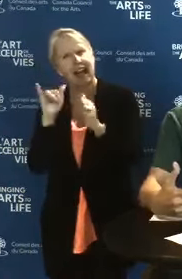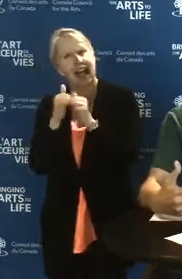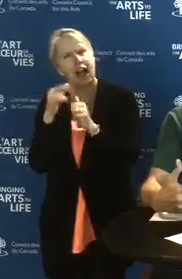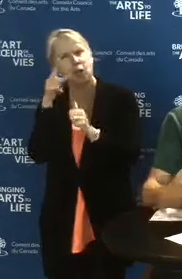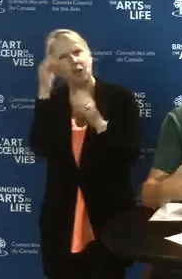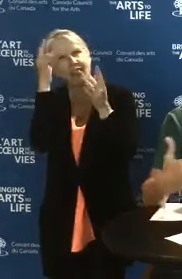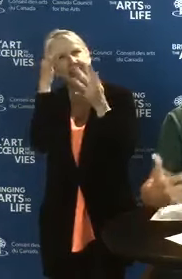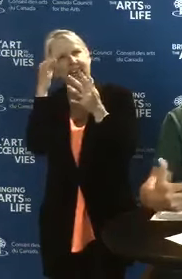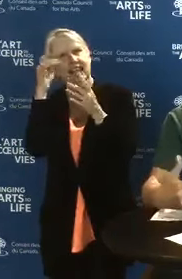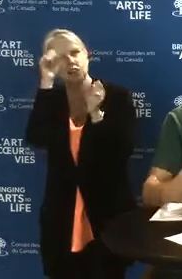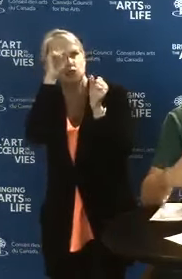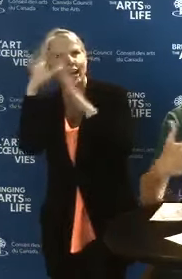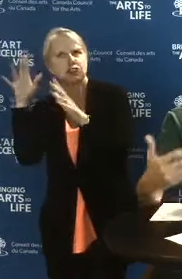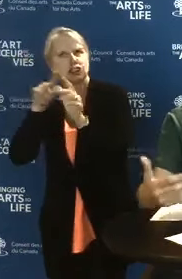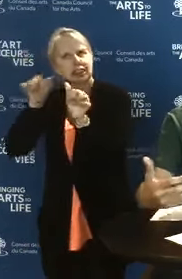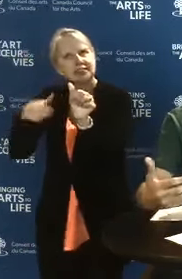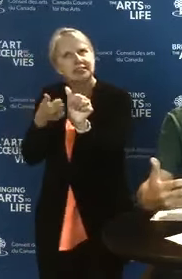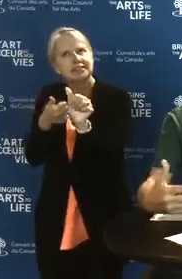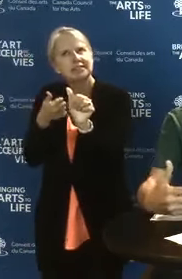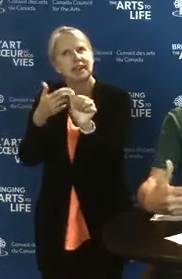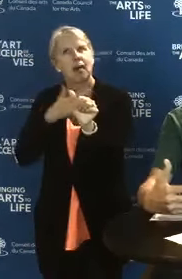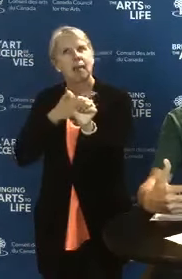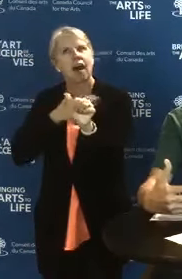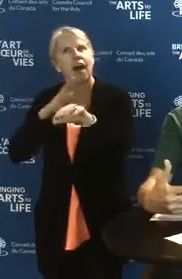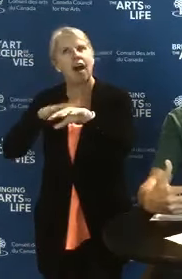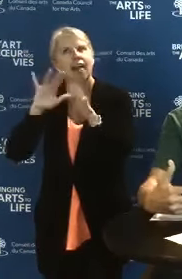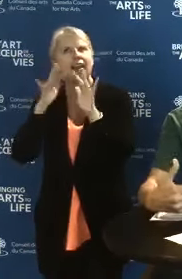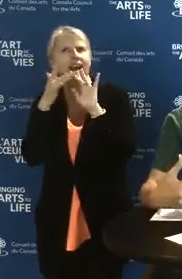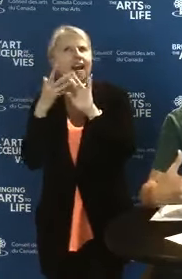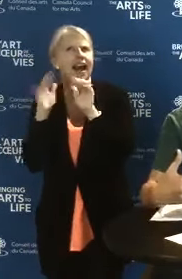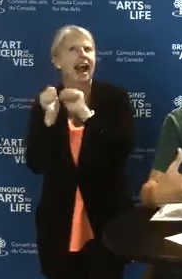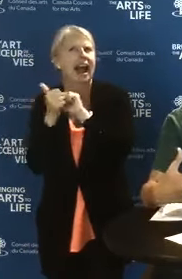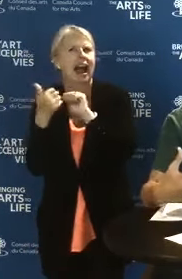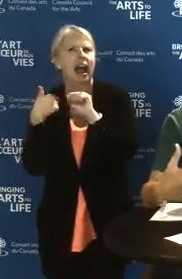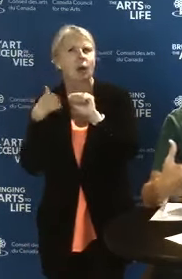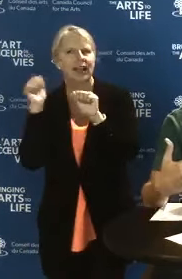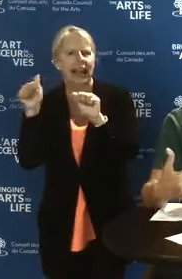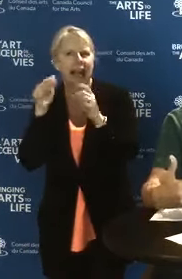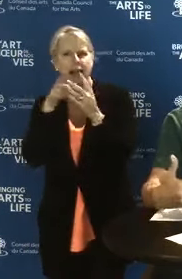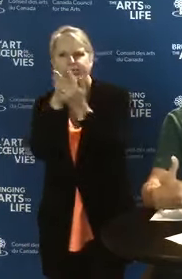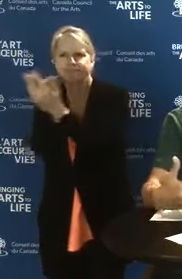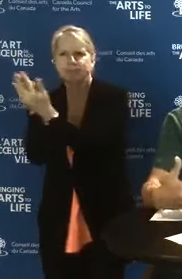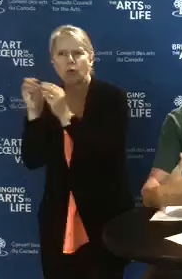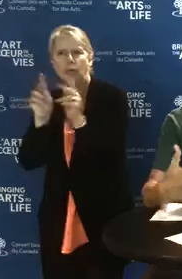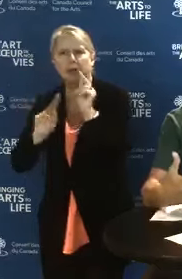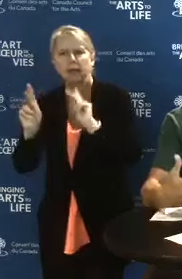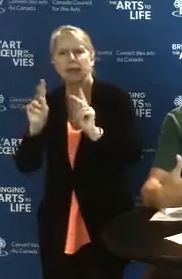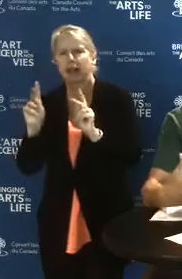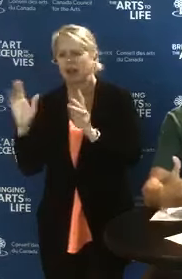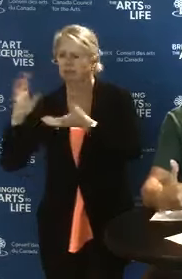And you can do that with others and by solving potential problems in the long-term vision.